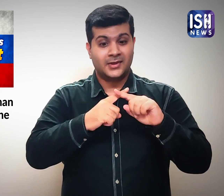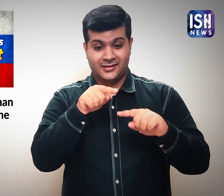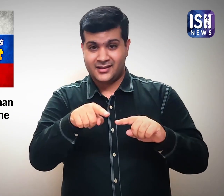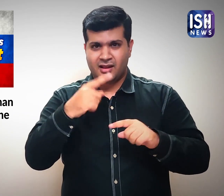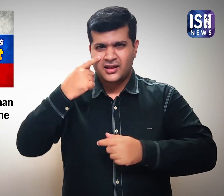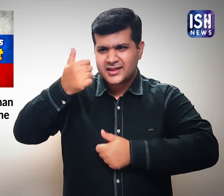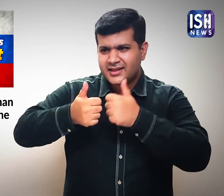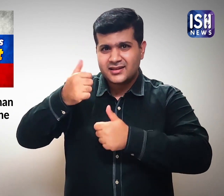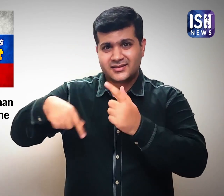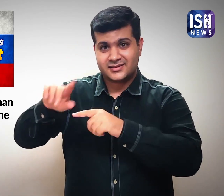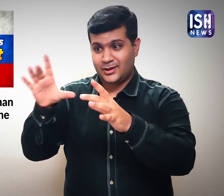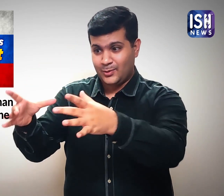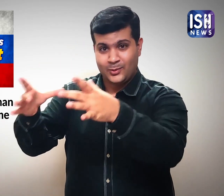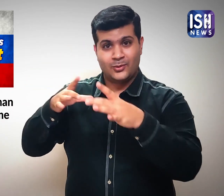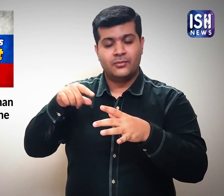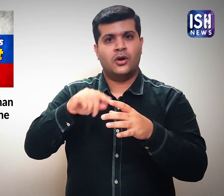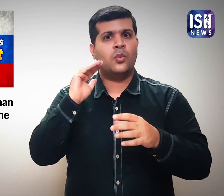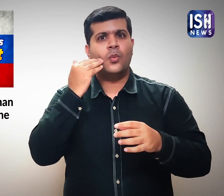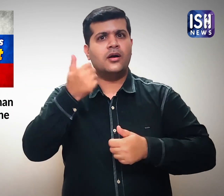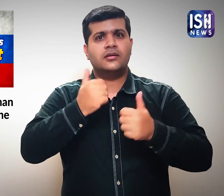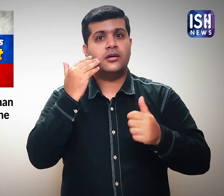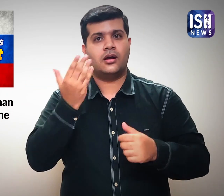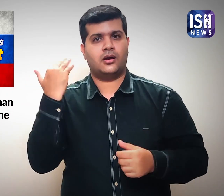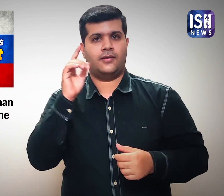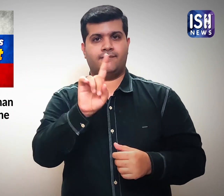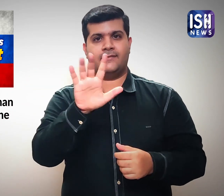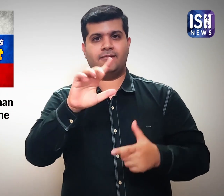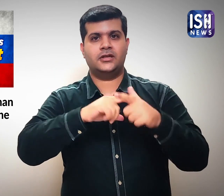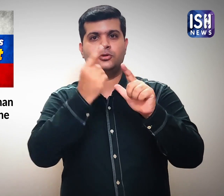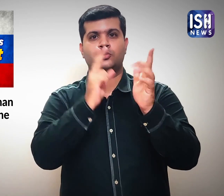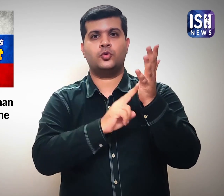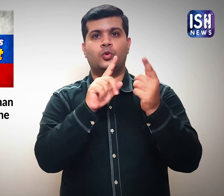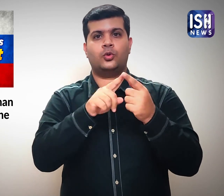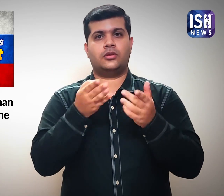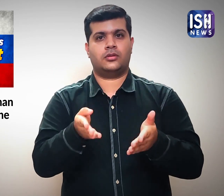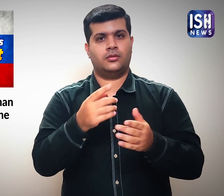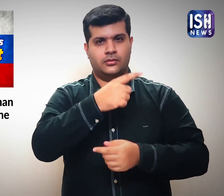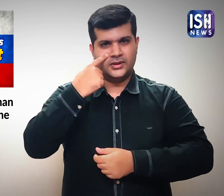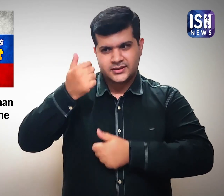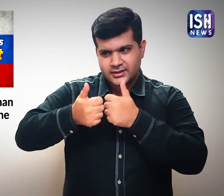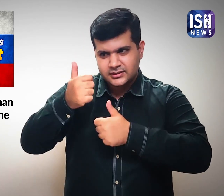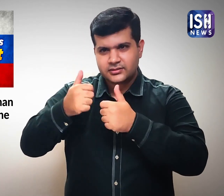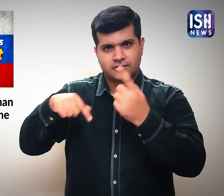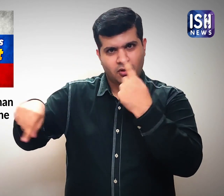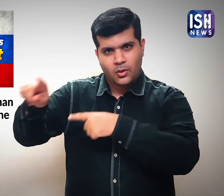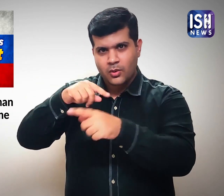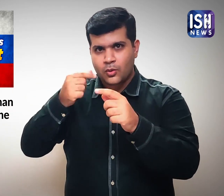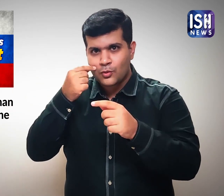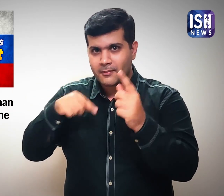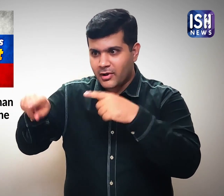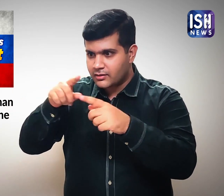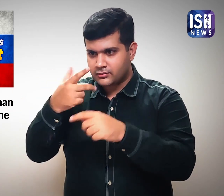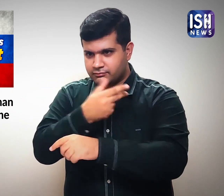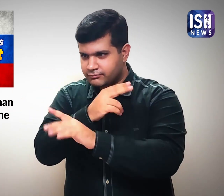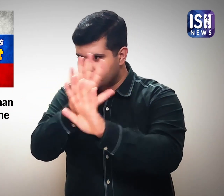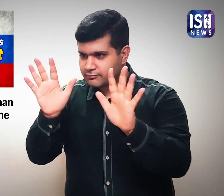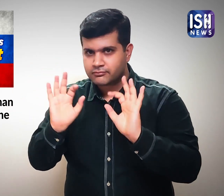The testing began on 15th June.